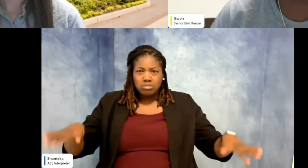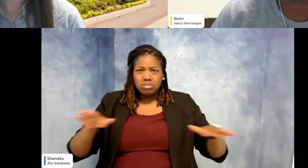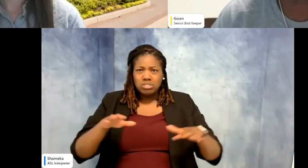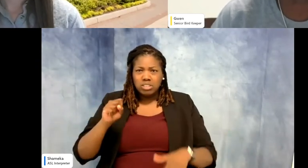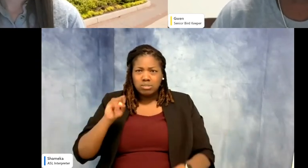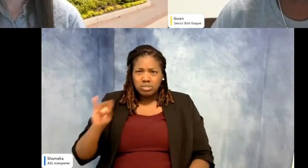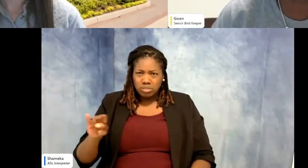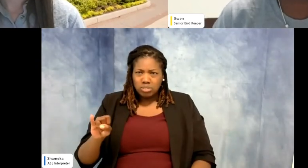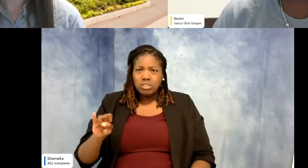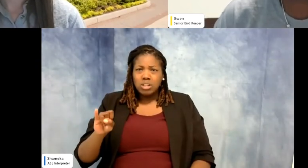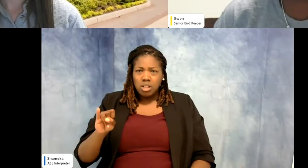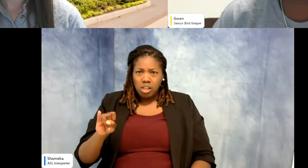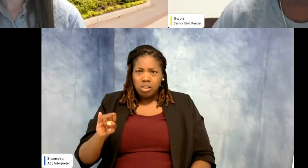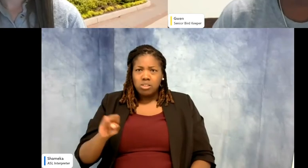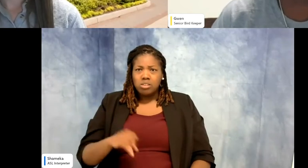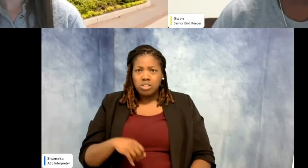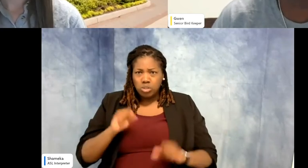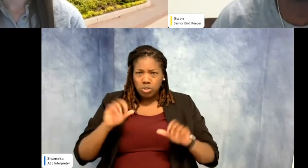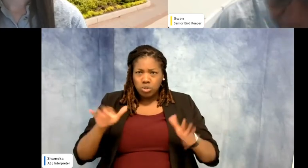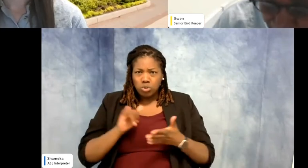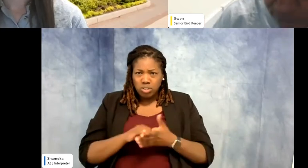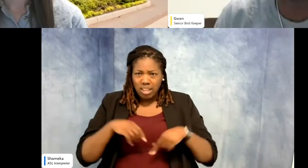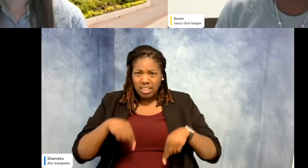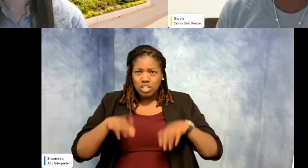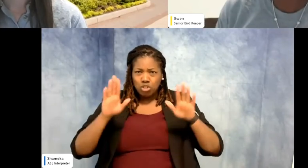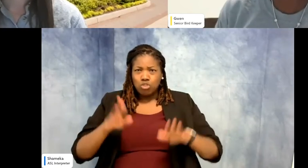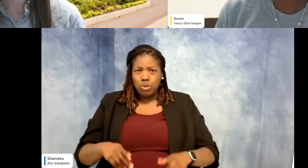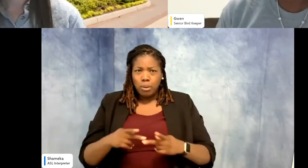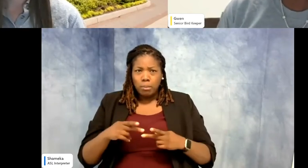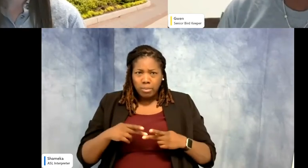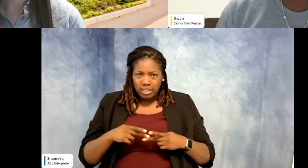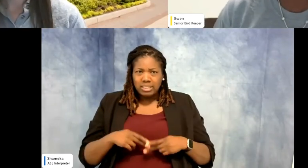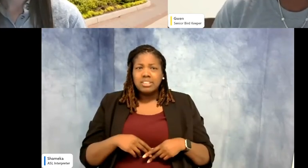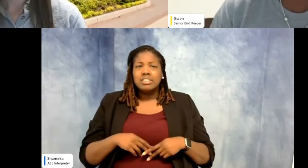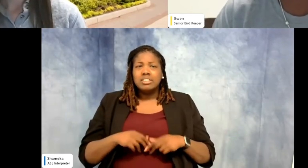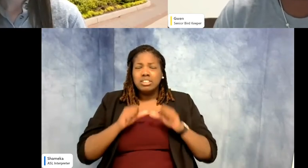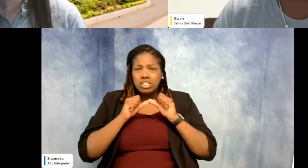Smithsonian they you can do that. This is a great place to come in and continue your career, work